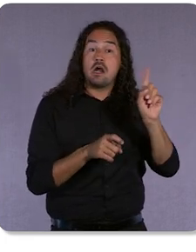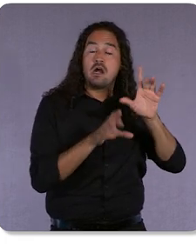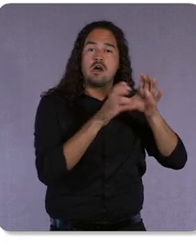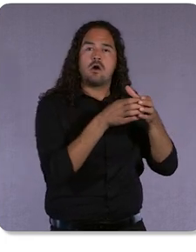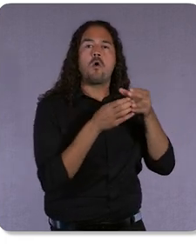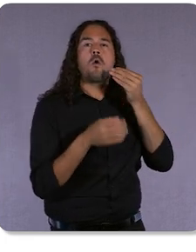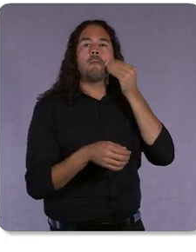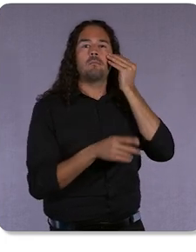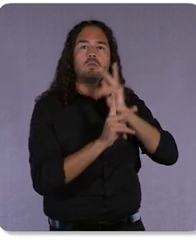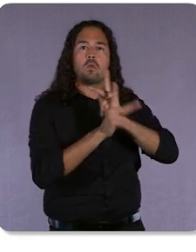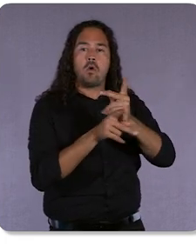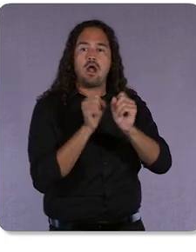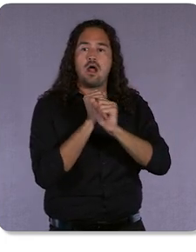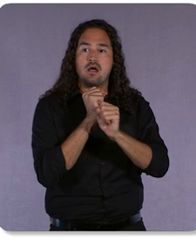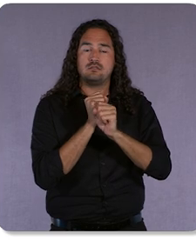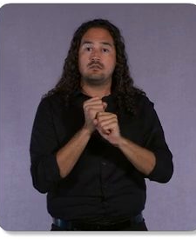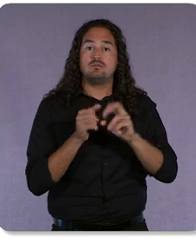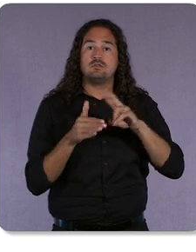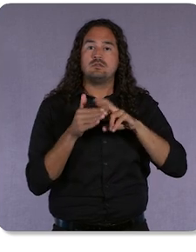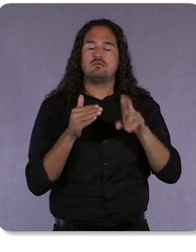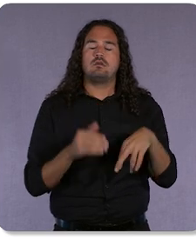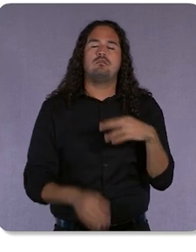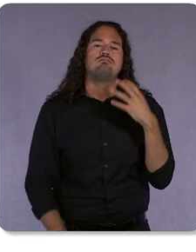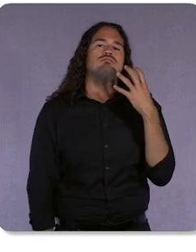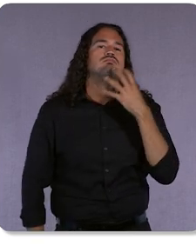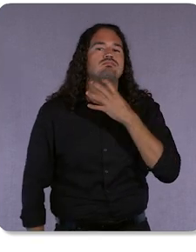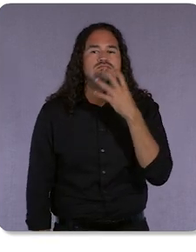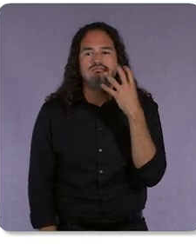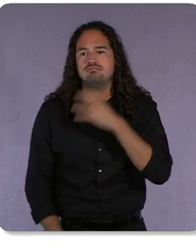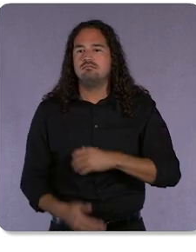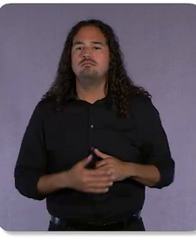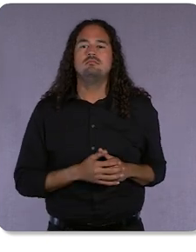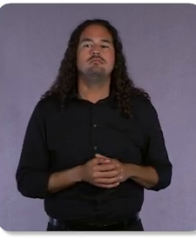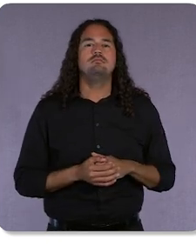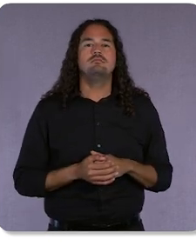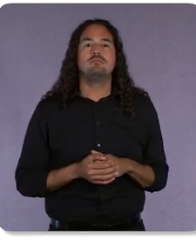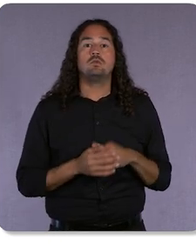The results have been striking. They were able to connect with